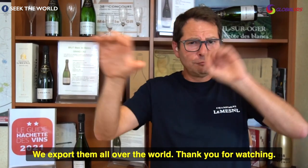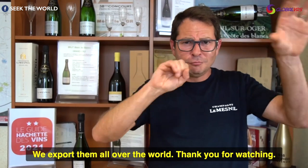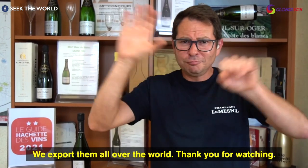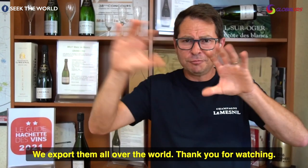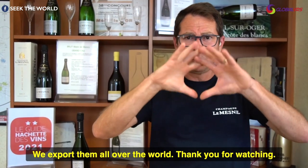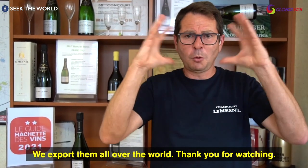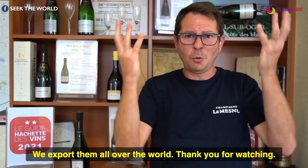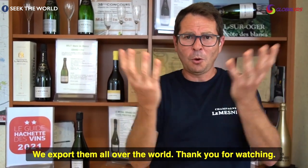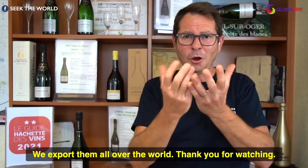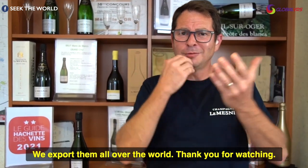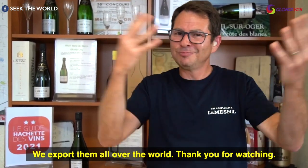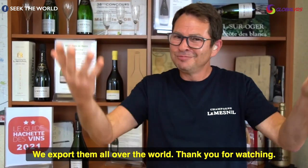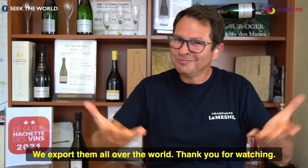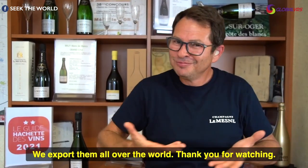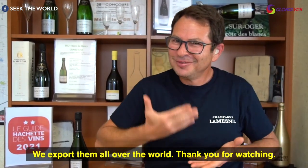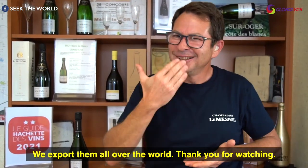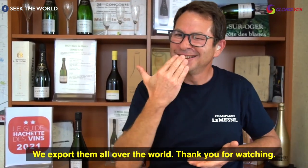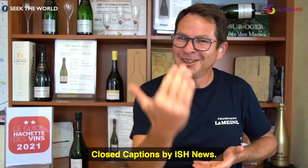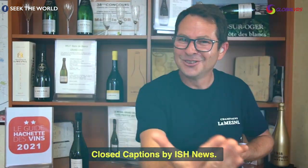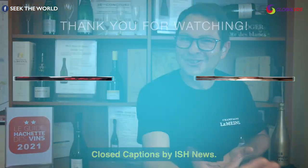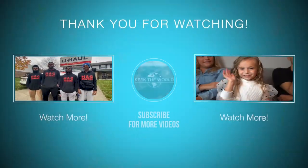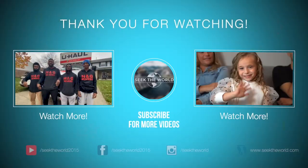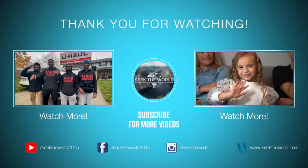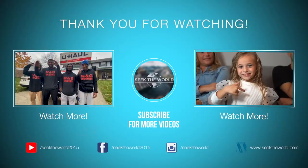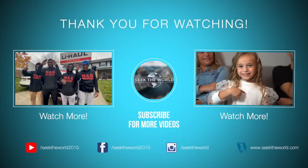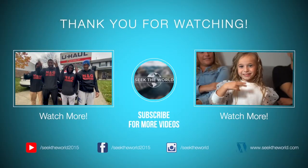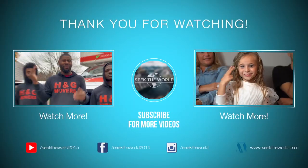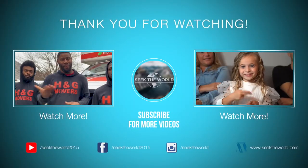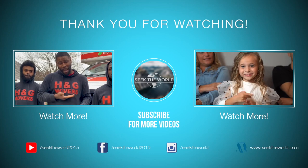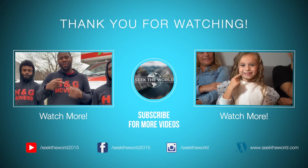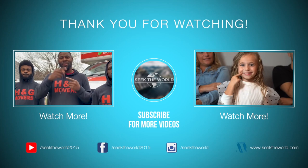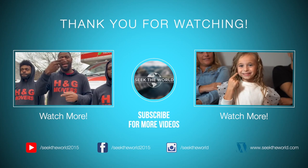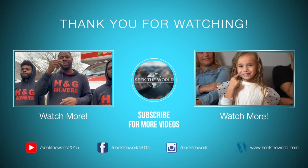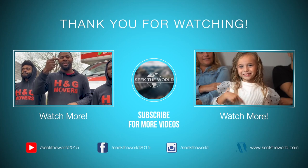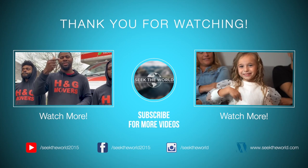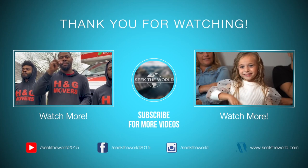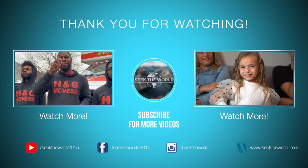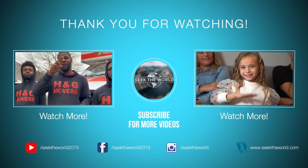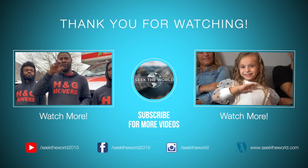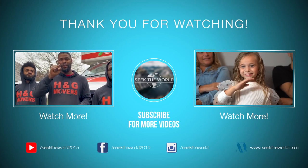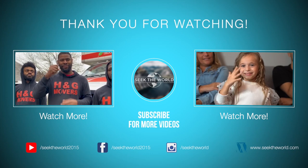we export them all over the world thank you for watching